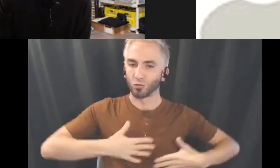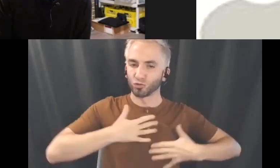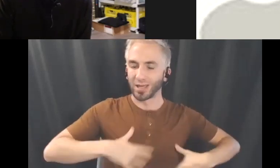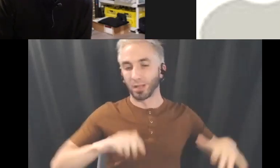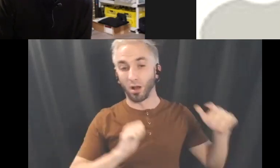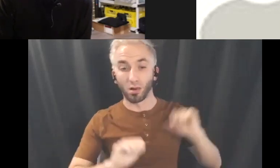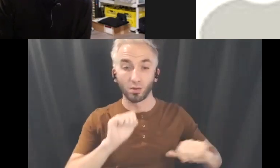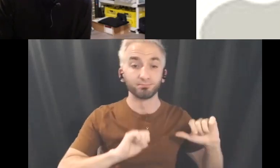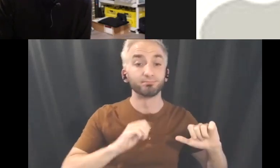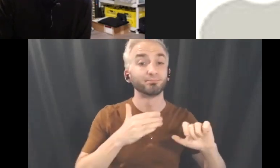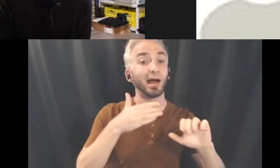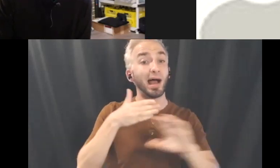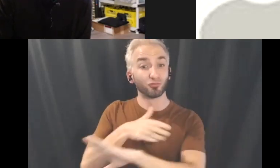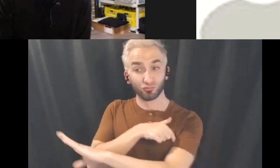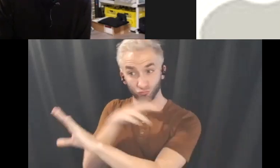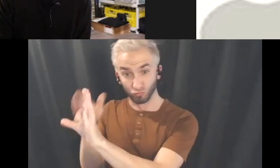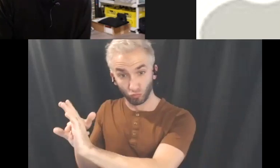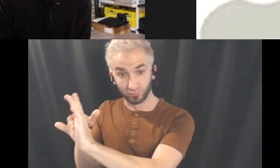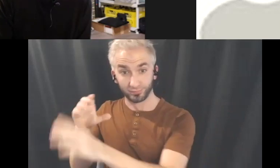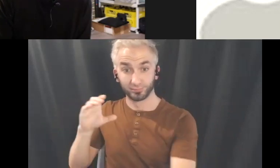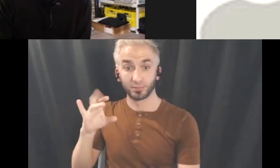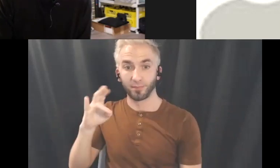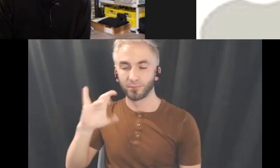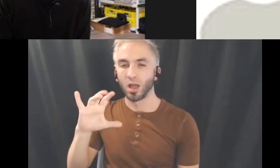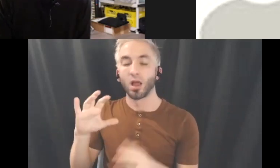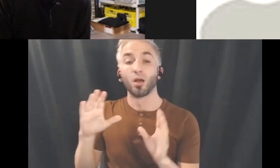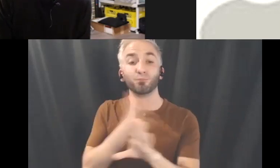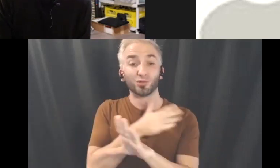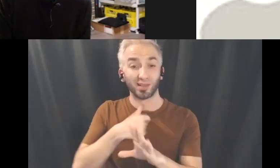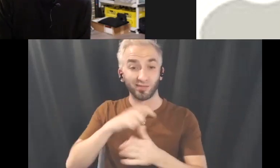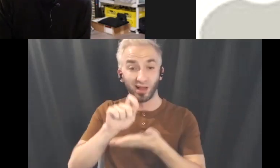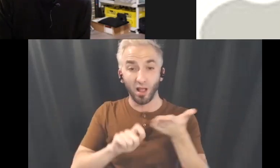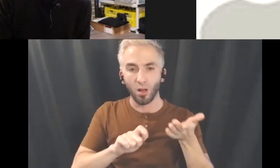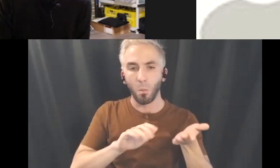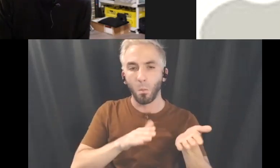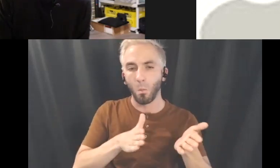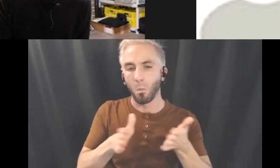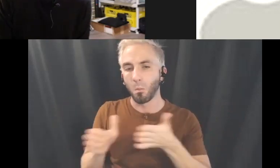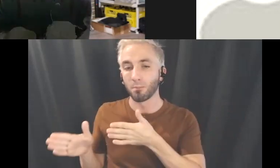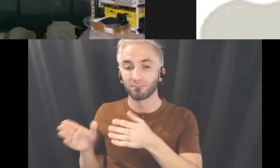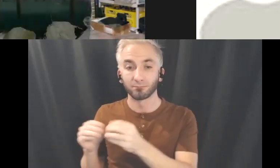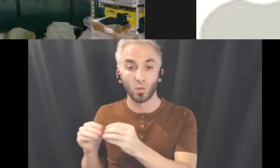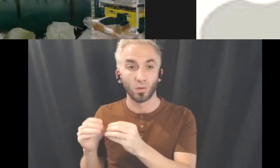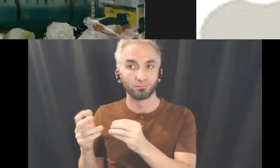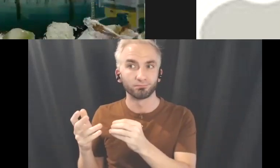I joined Chimerik I started making music that make you feel like you're in another world,